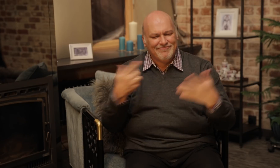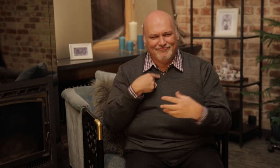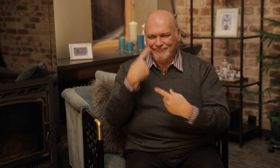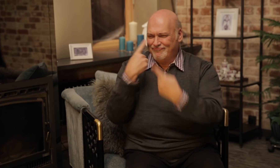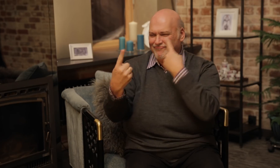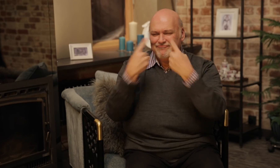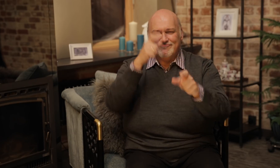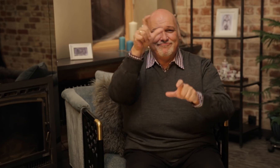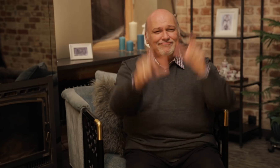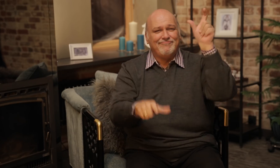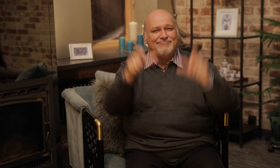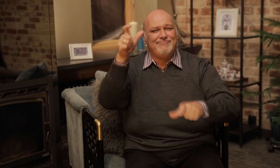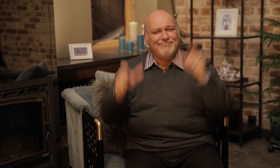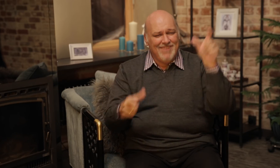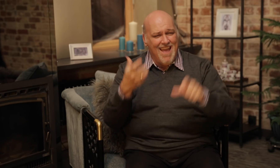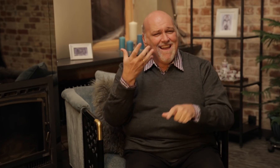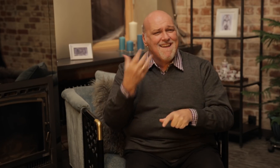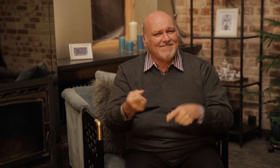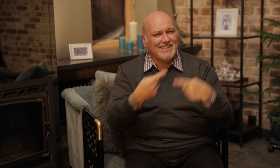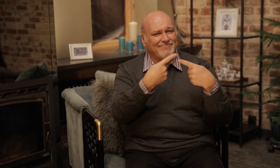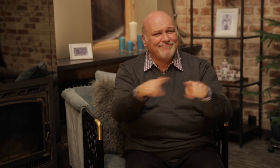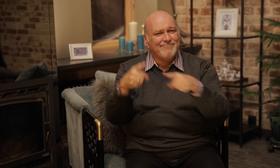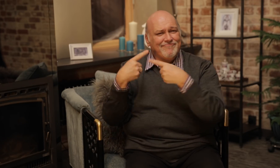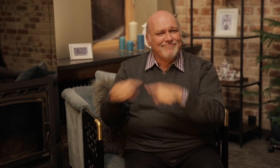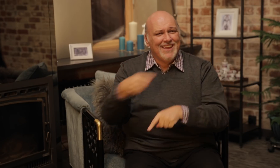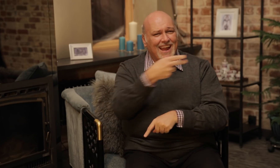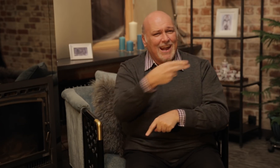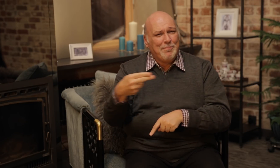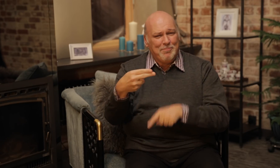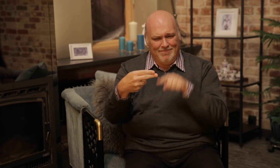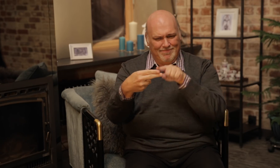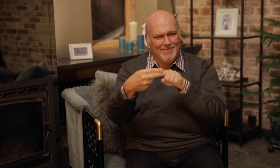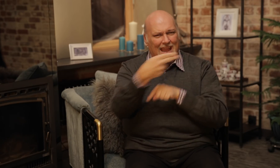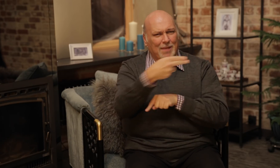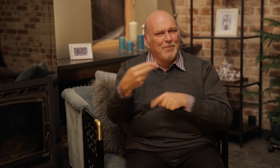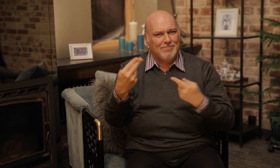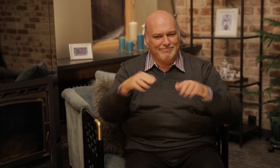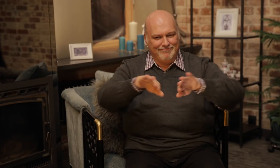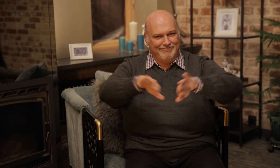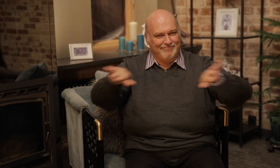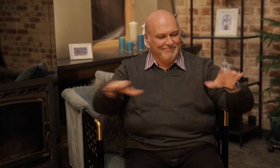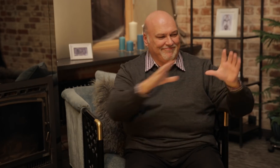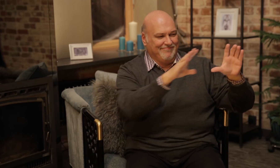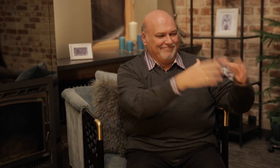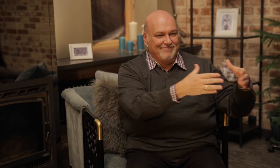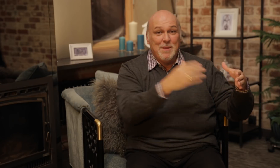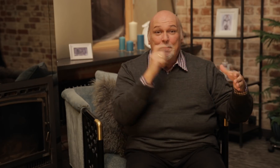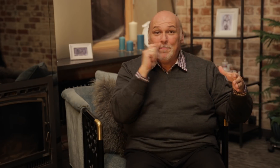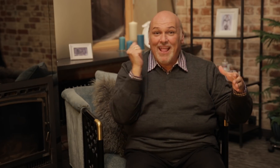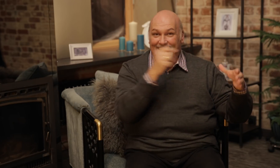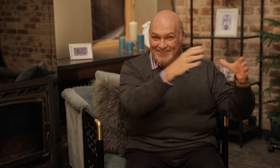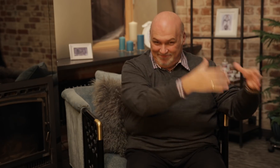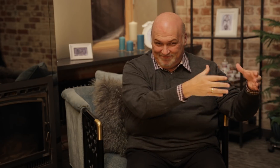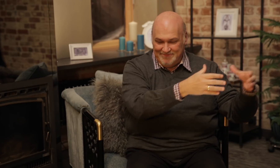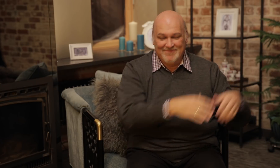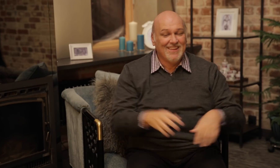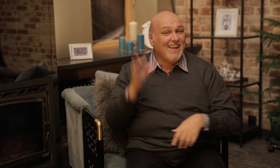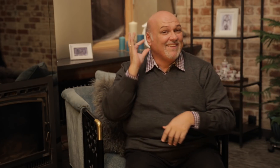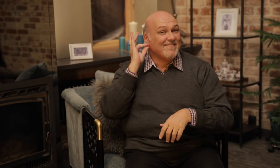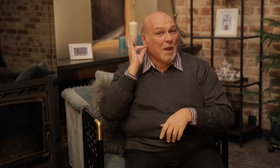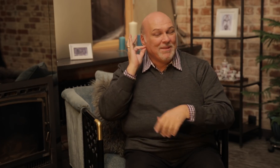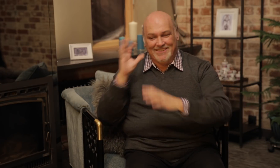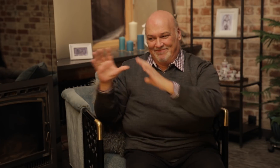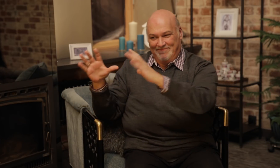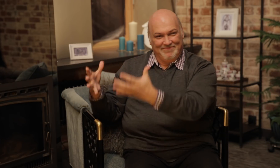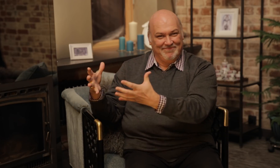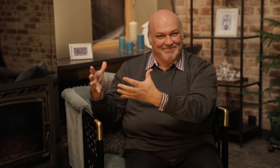That is the last name having different forms for men and women in Russia.